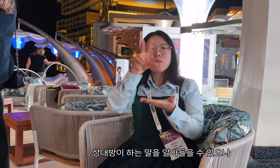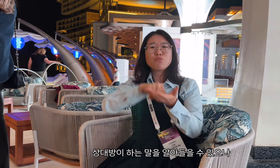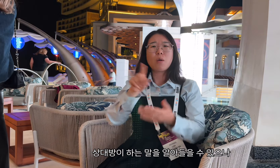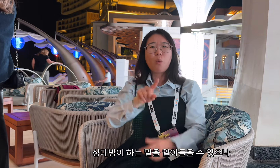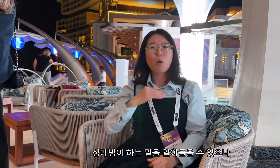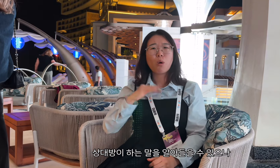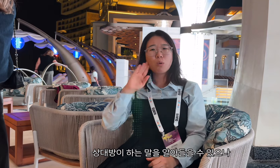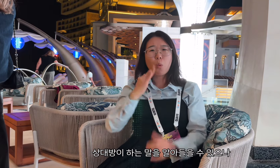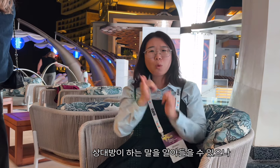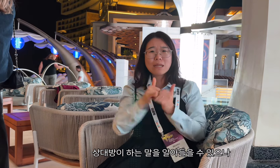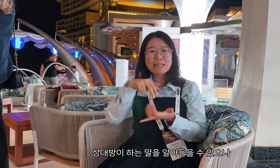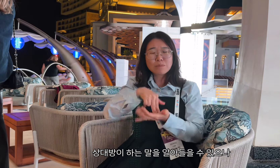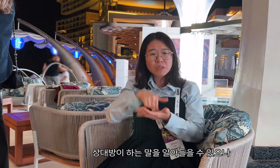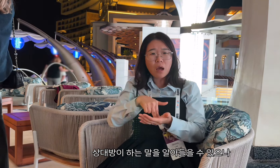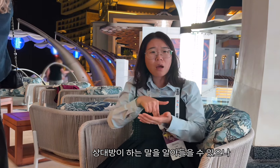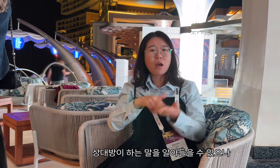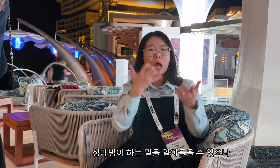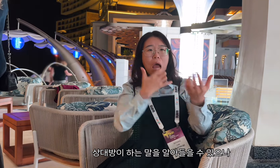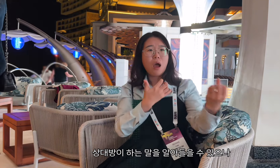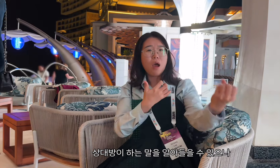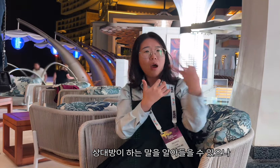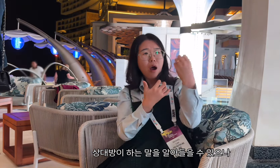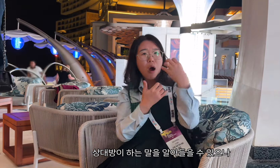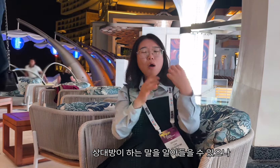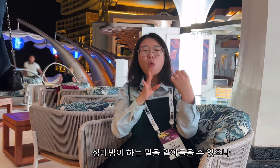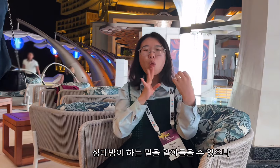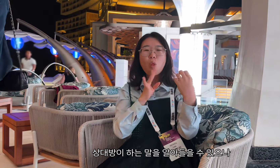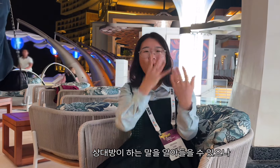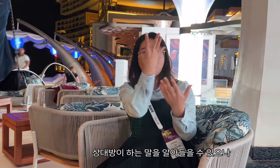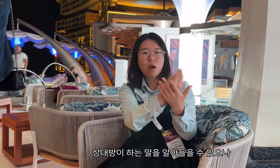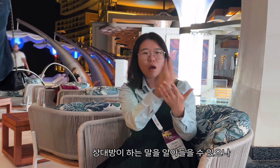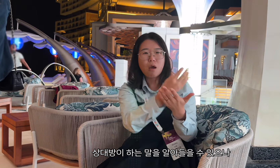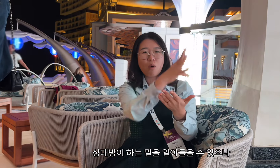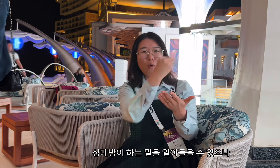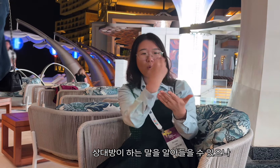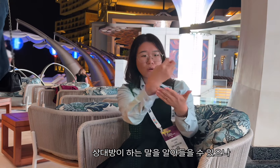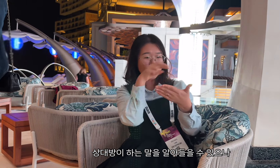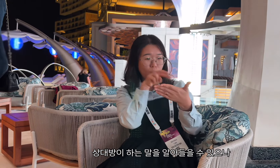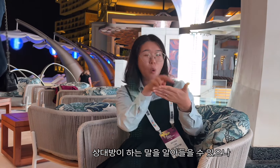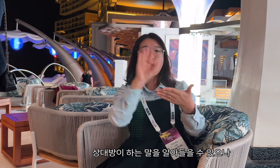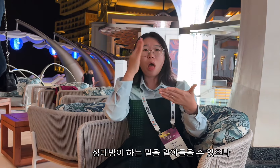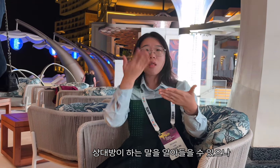we can understand what the other person is saying, but